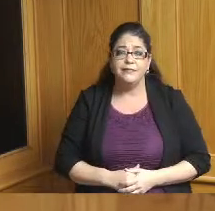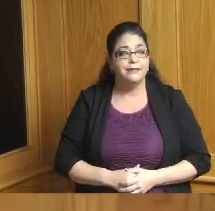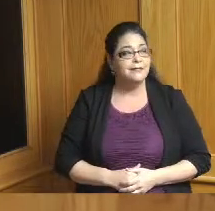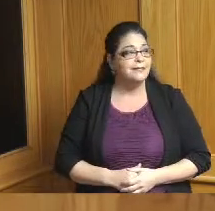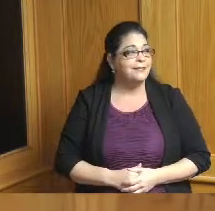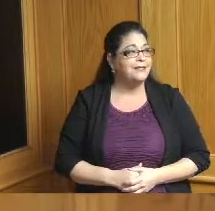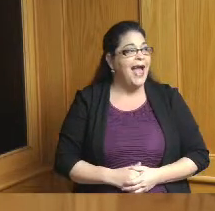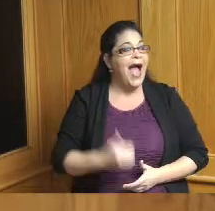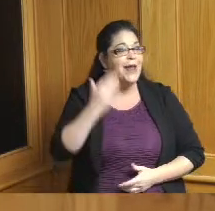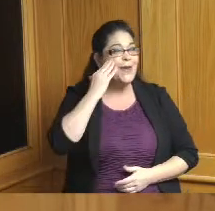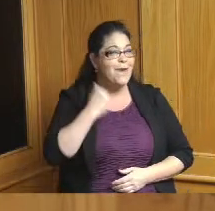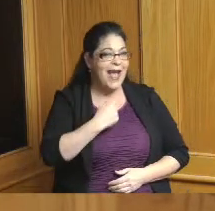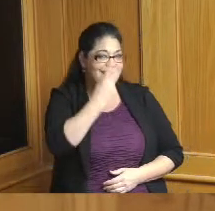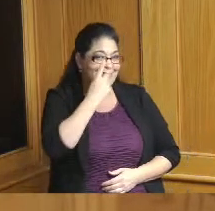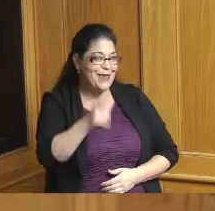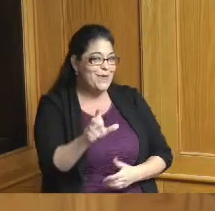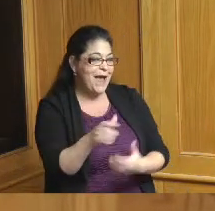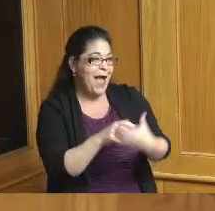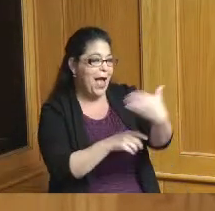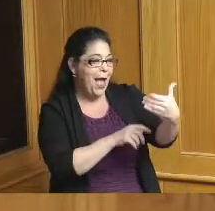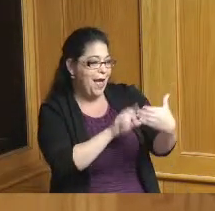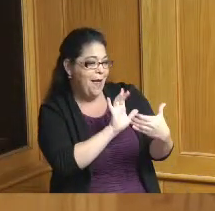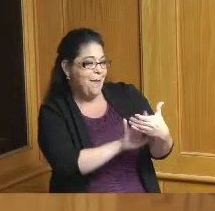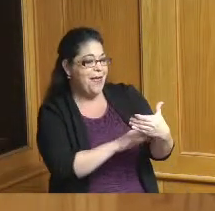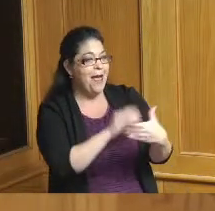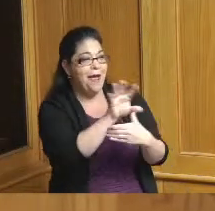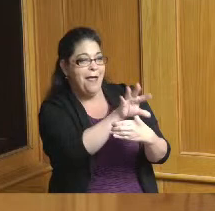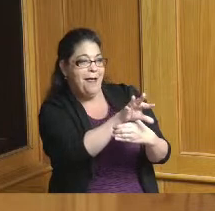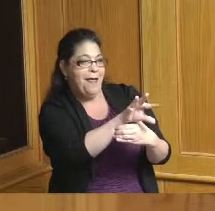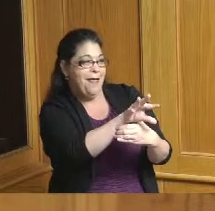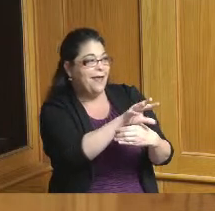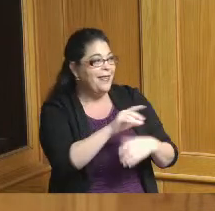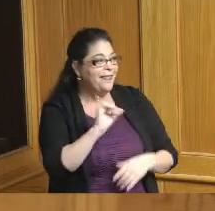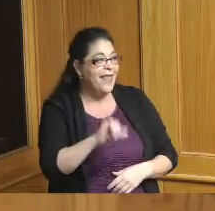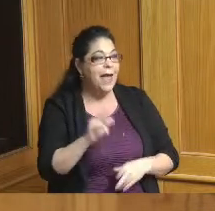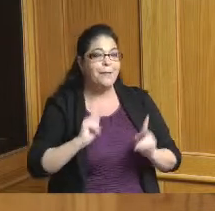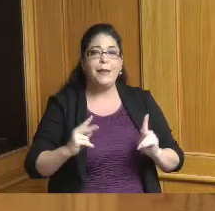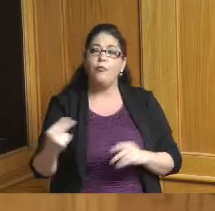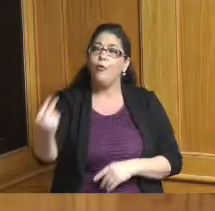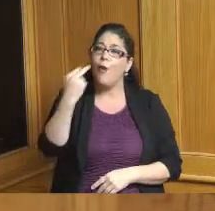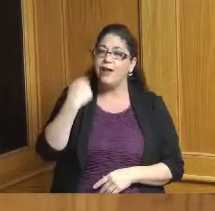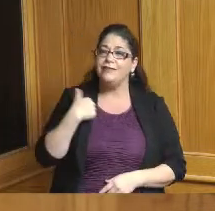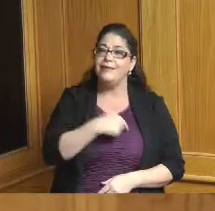you video your phone and I know some people probably are watching out there she's also